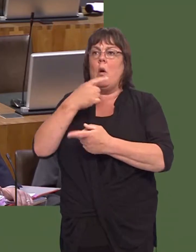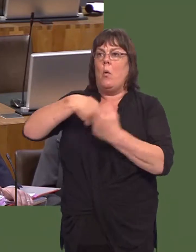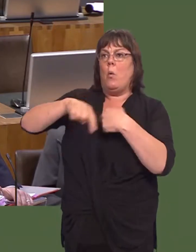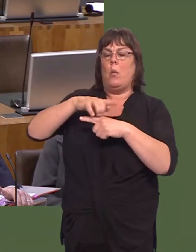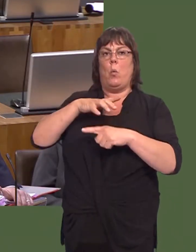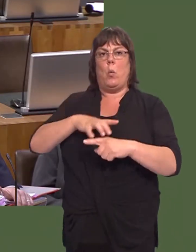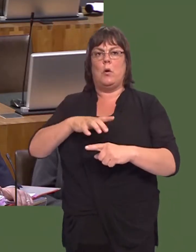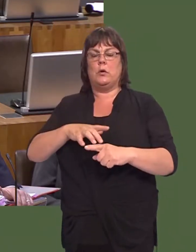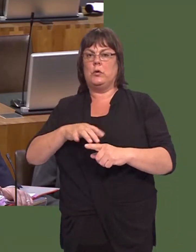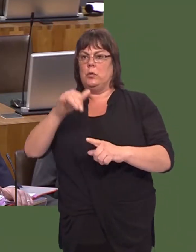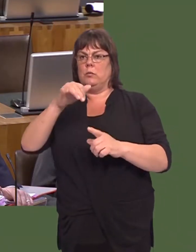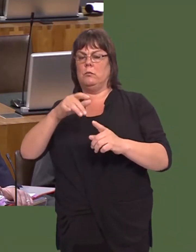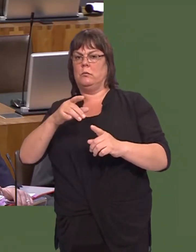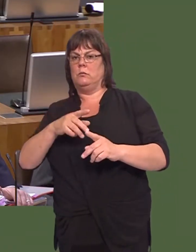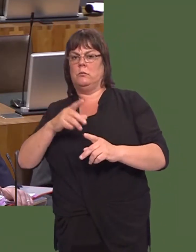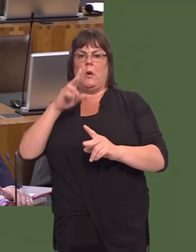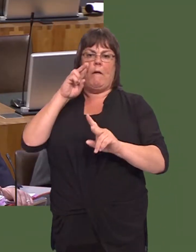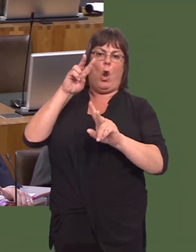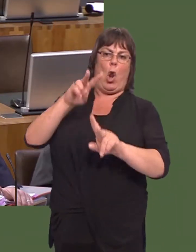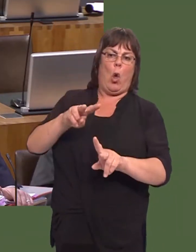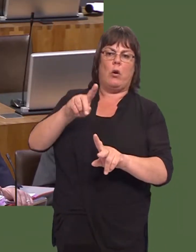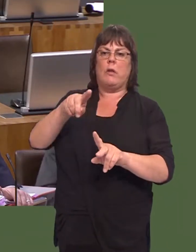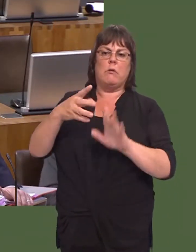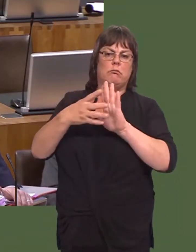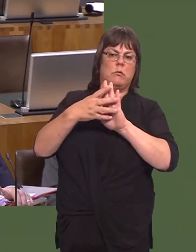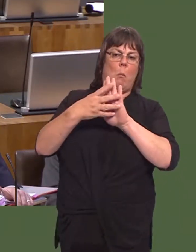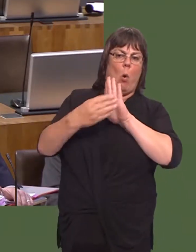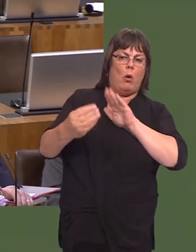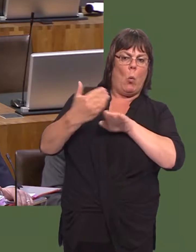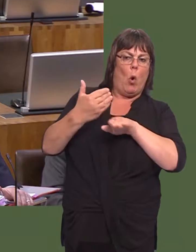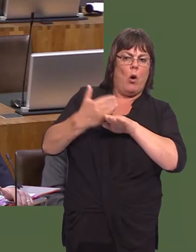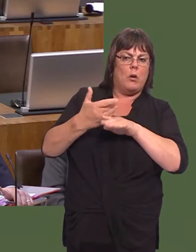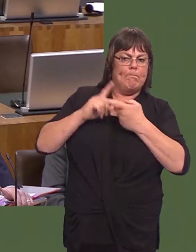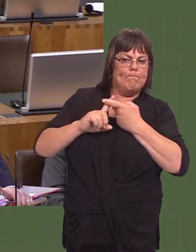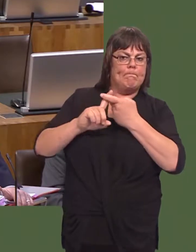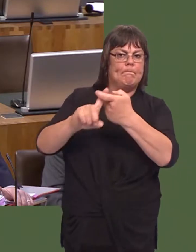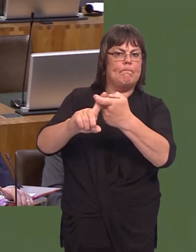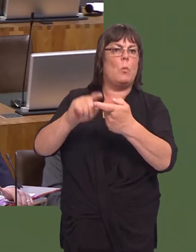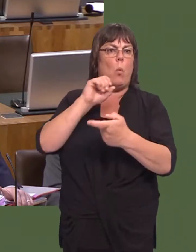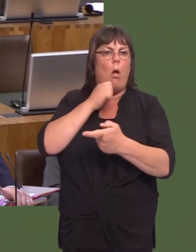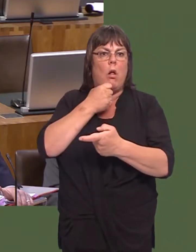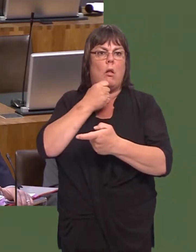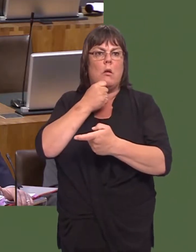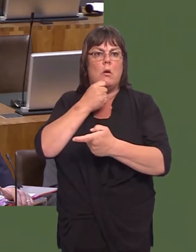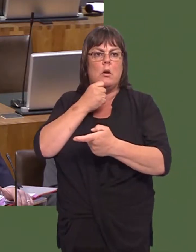We want to be in a position where we can look at a sustainable model in a fortnightís time,